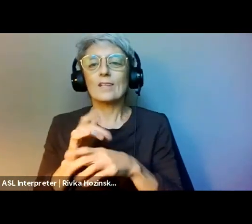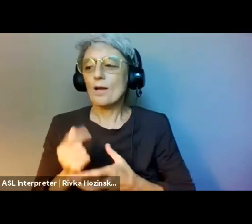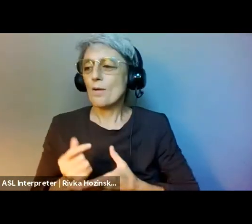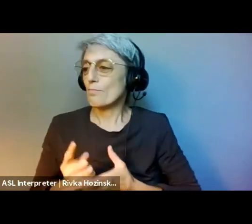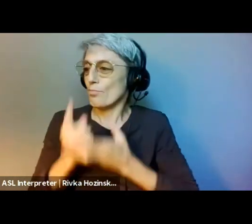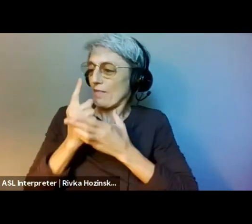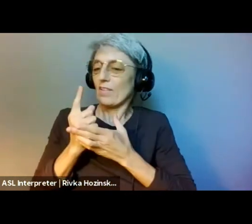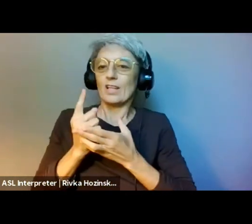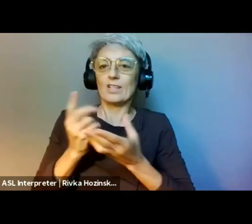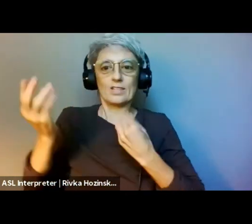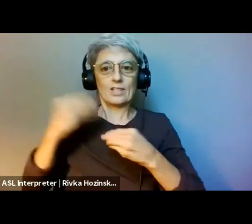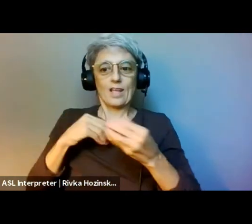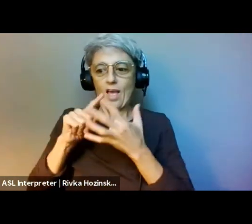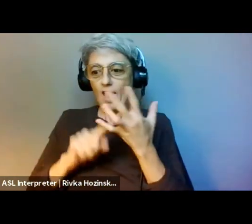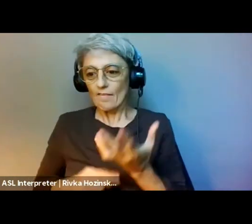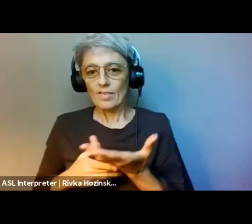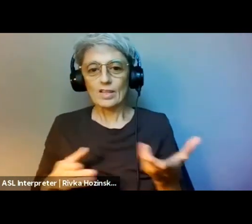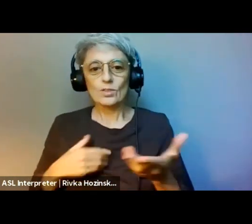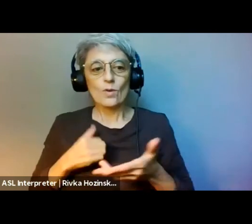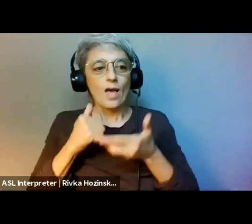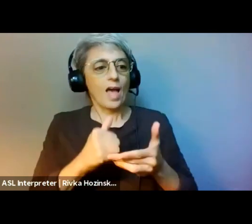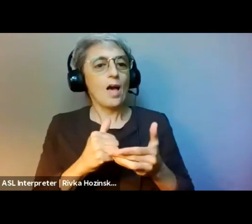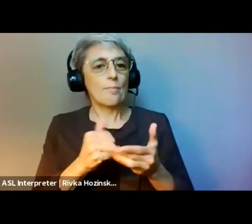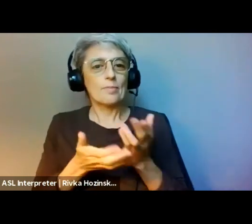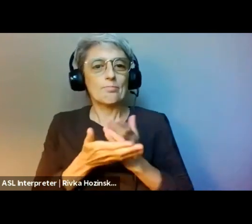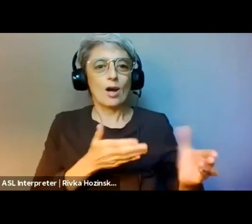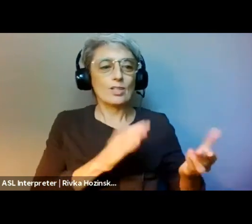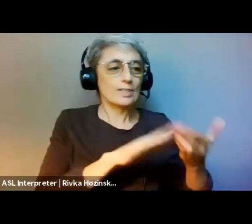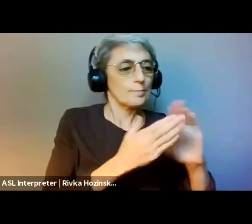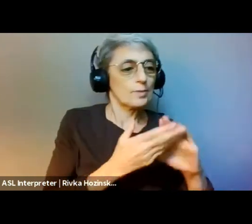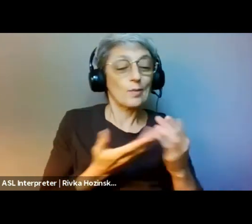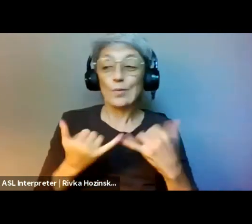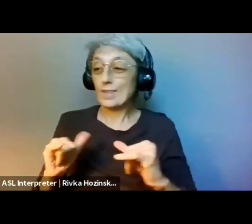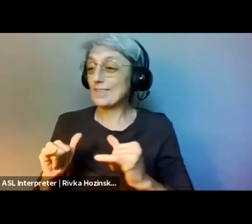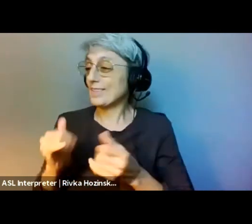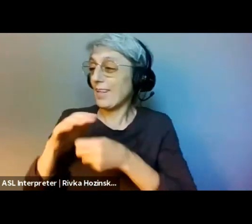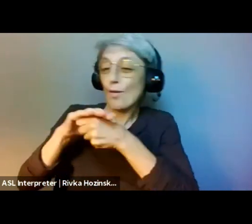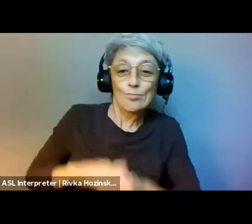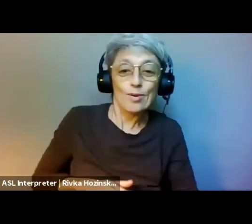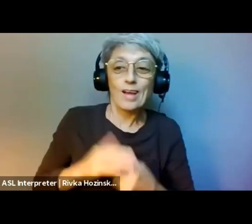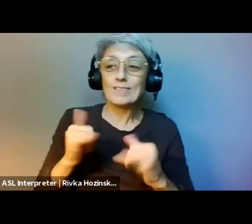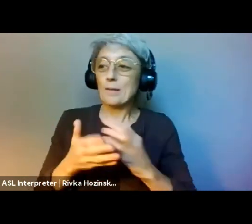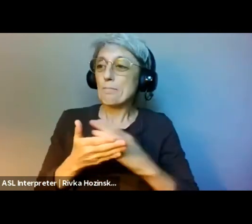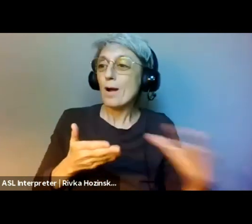that are really about creating shared prosperity, self-determination,